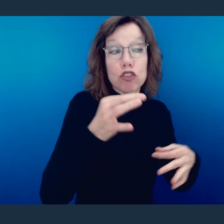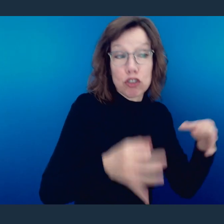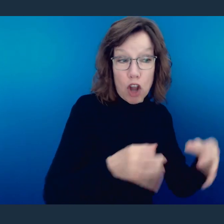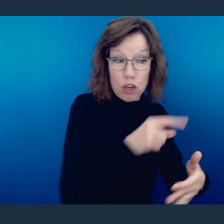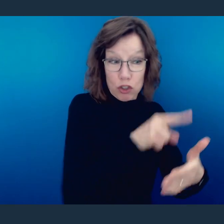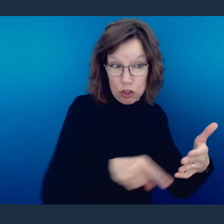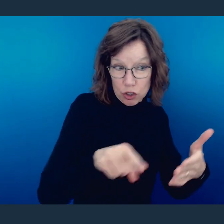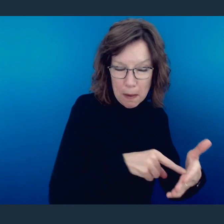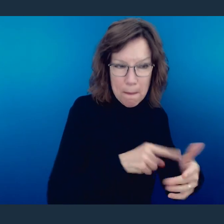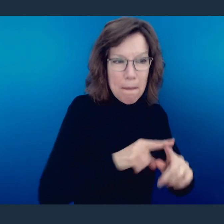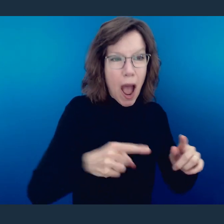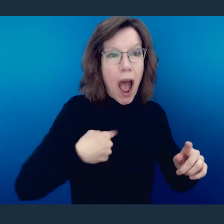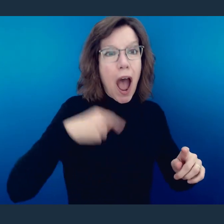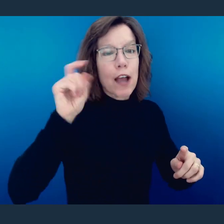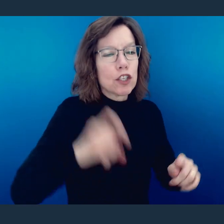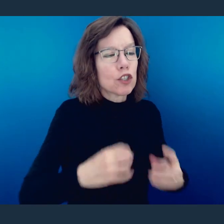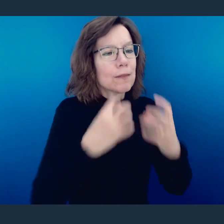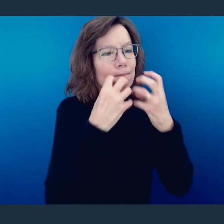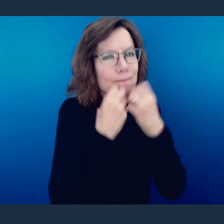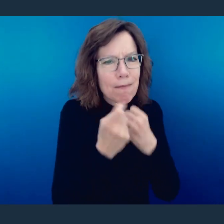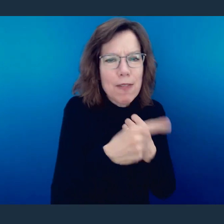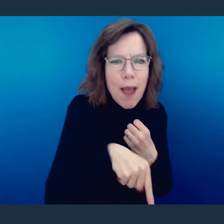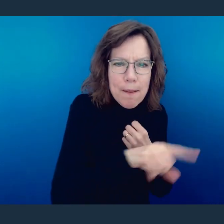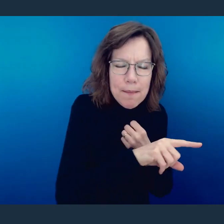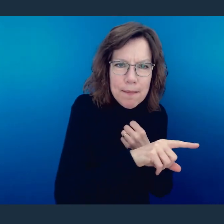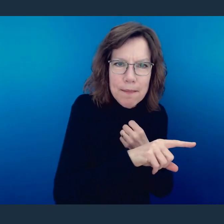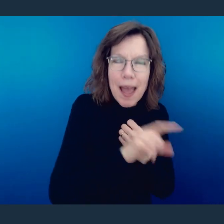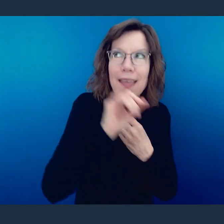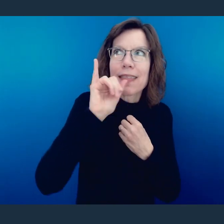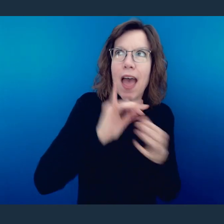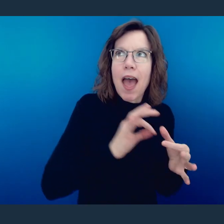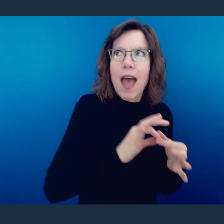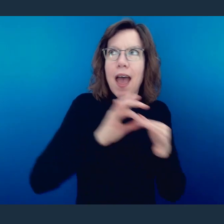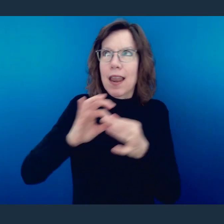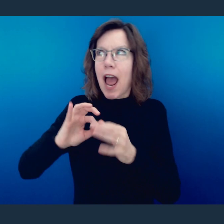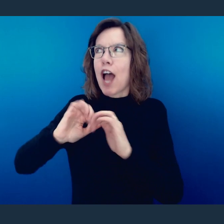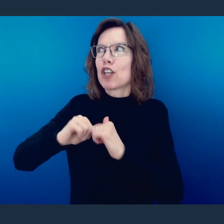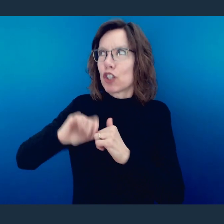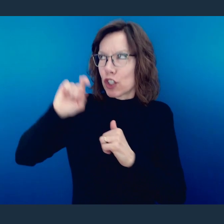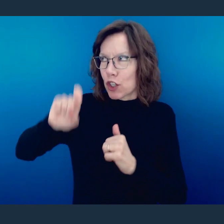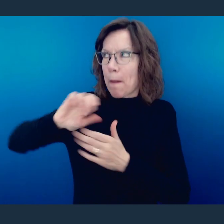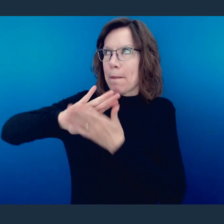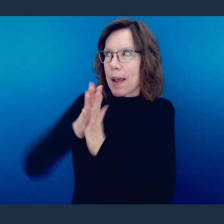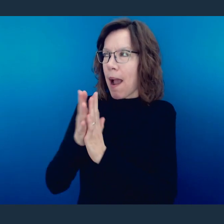that comes in lockstep with us being transformed into the likeness of Christ, because here